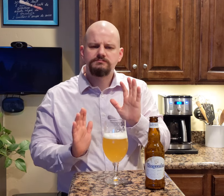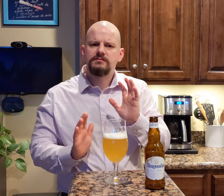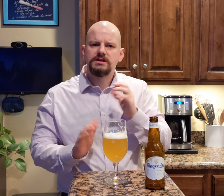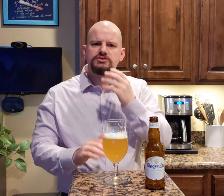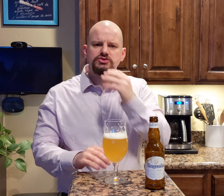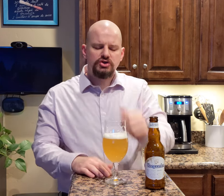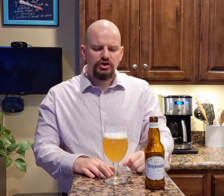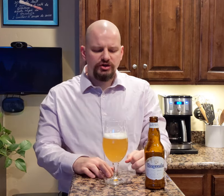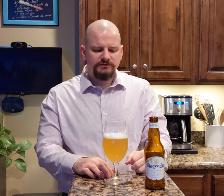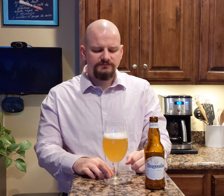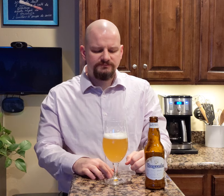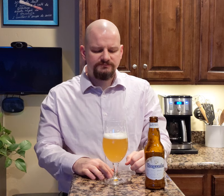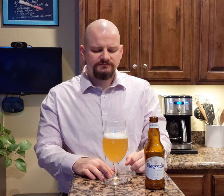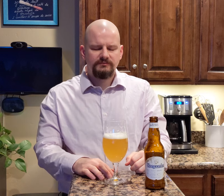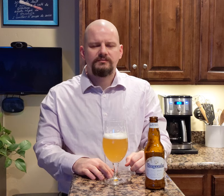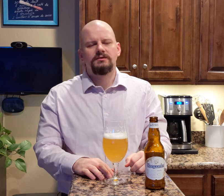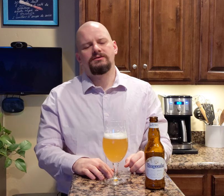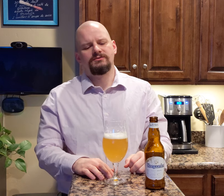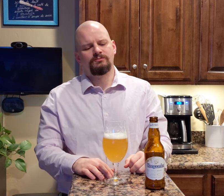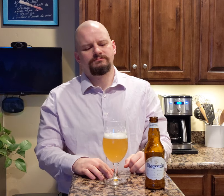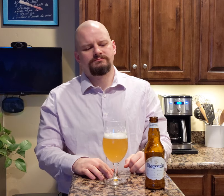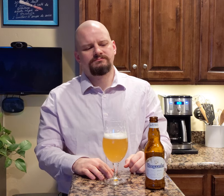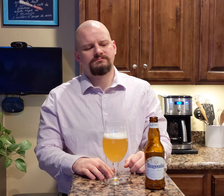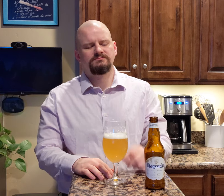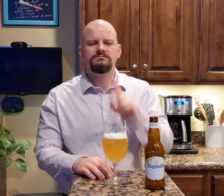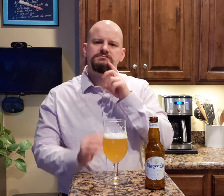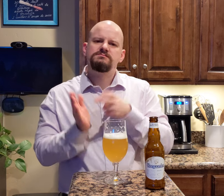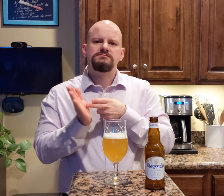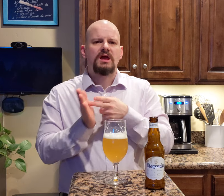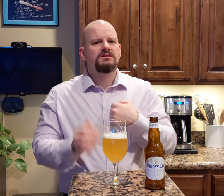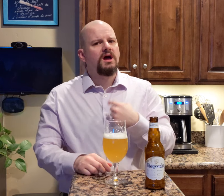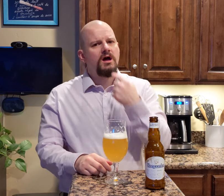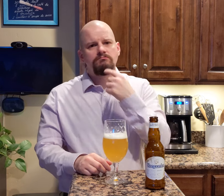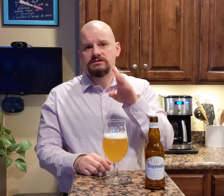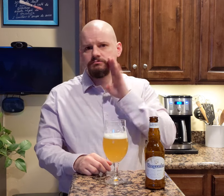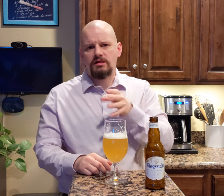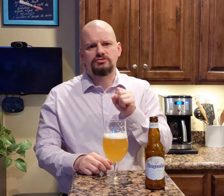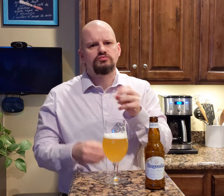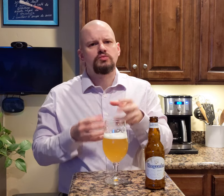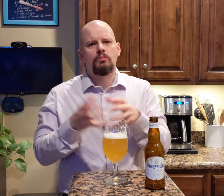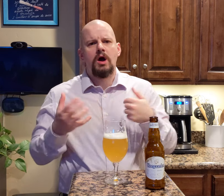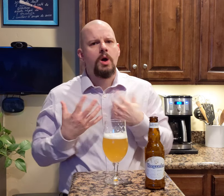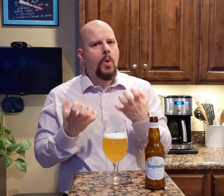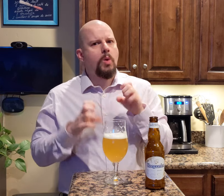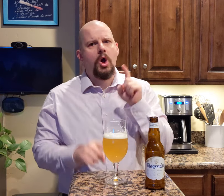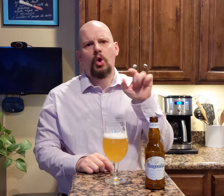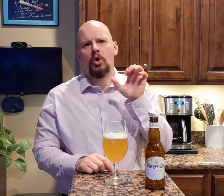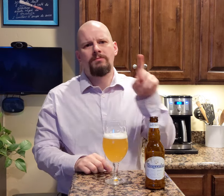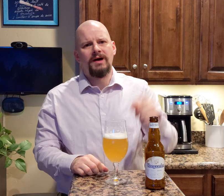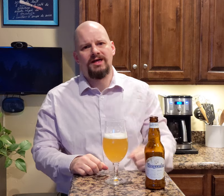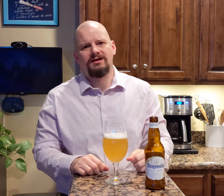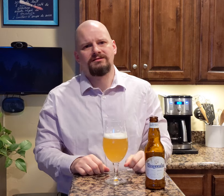Honestly, I miss Belgium so much and I want to go back.